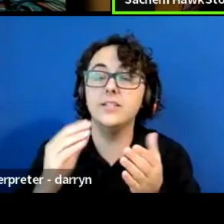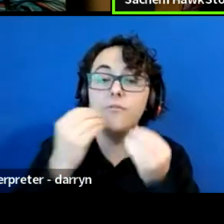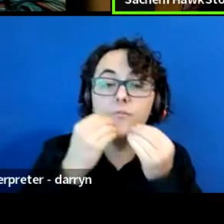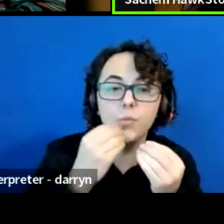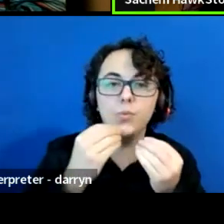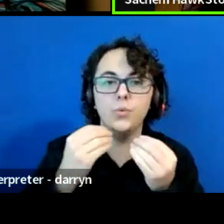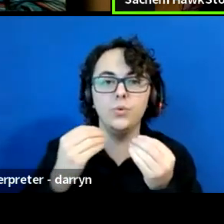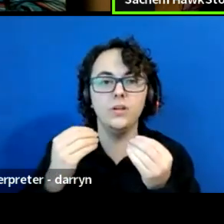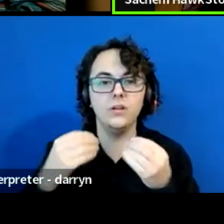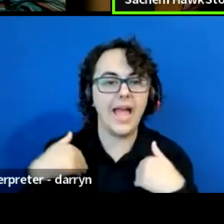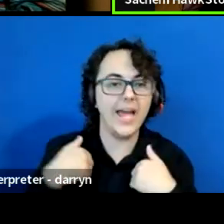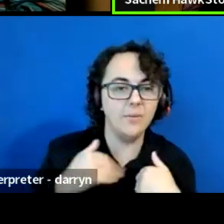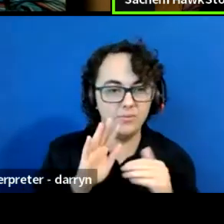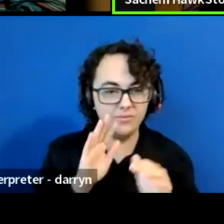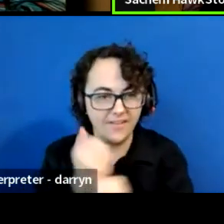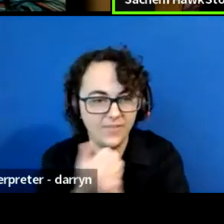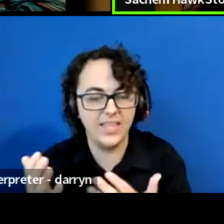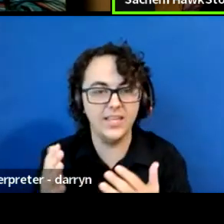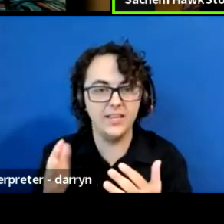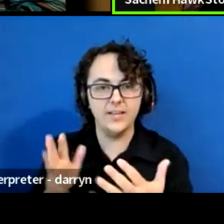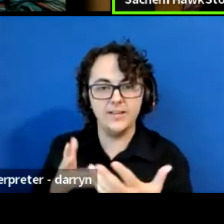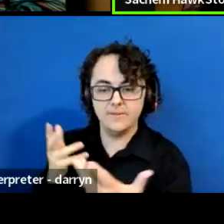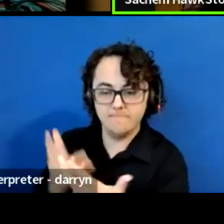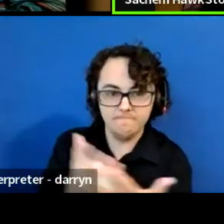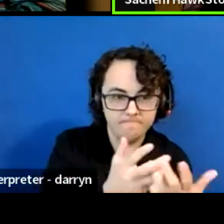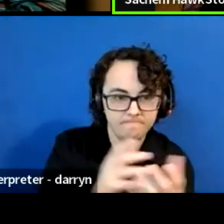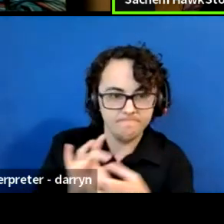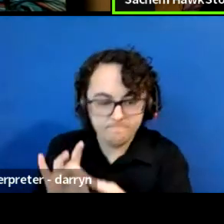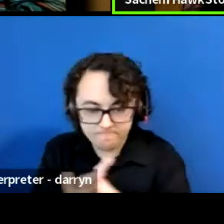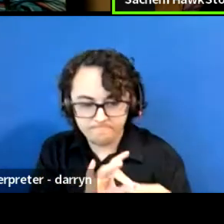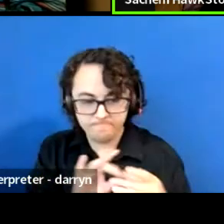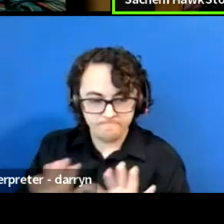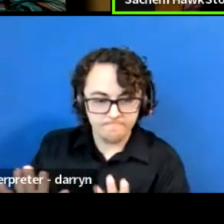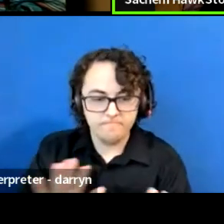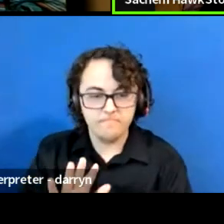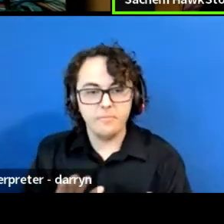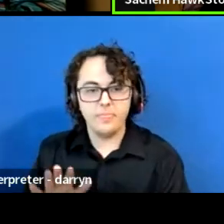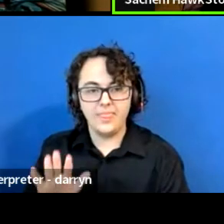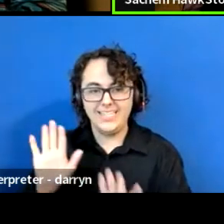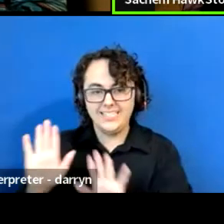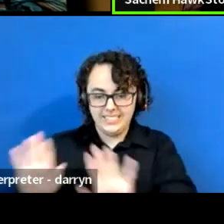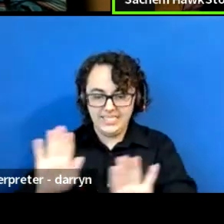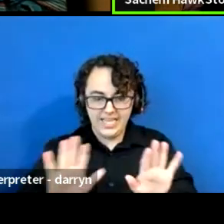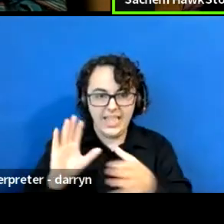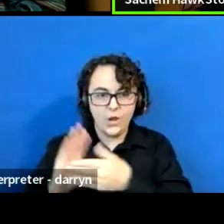and learning the stories behind each one. And so we use our indigenous traditional knowledge